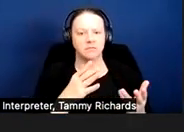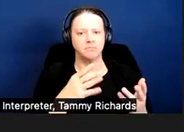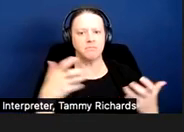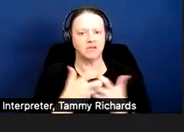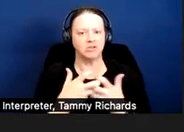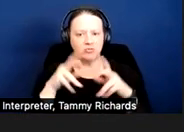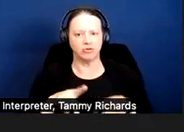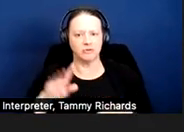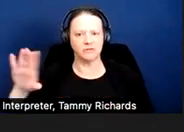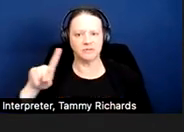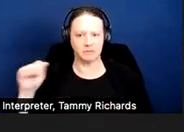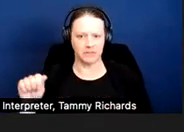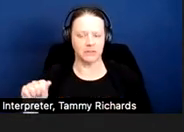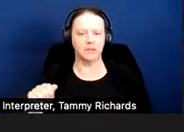and the use of housing.